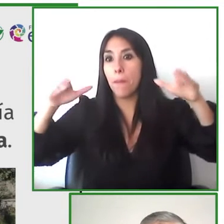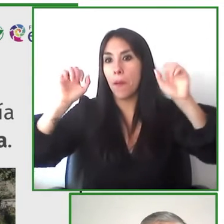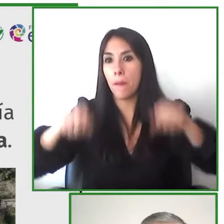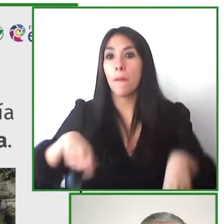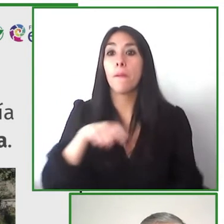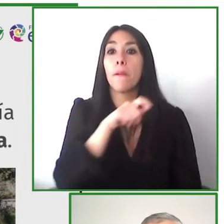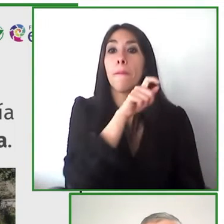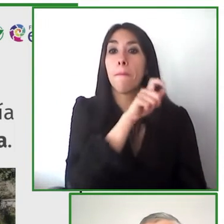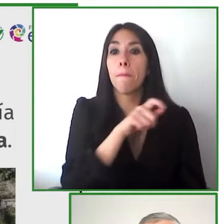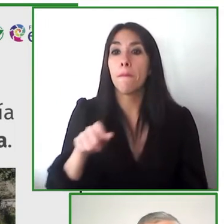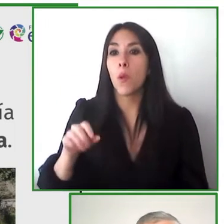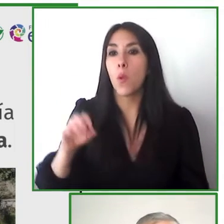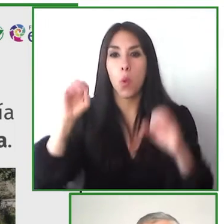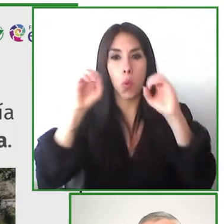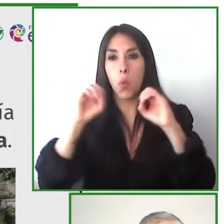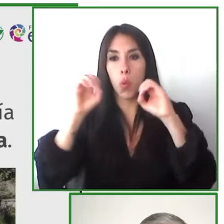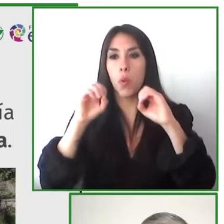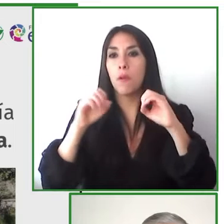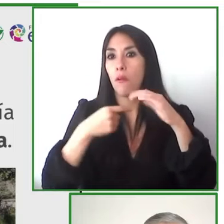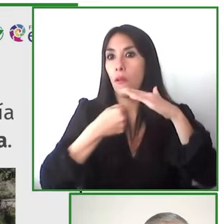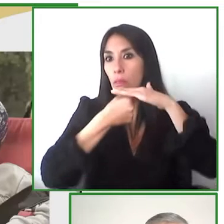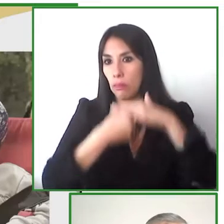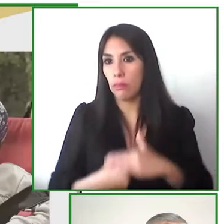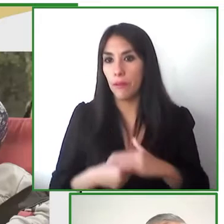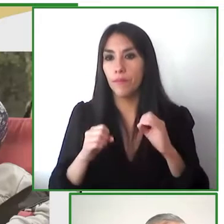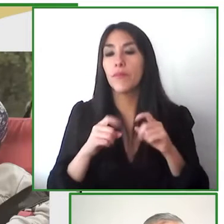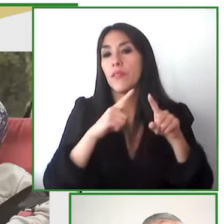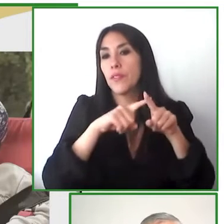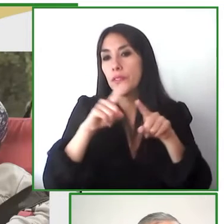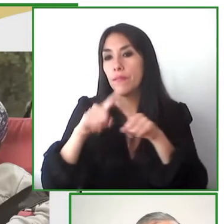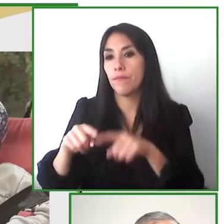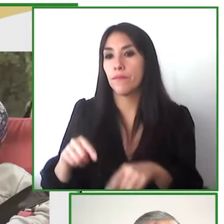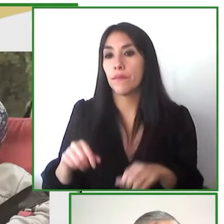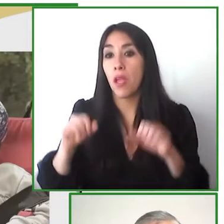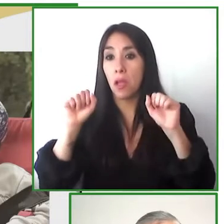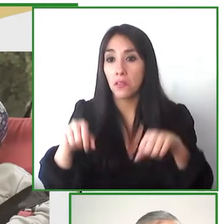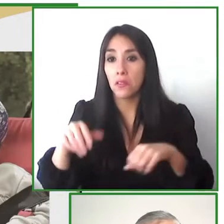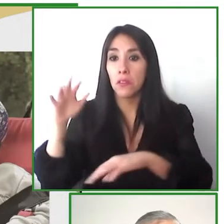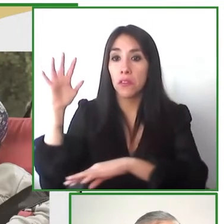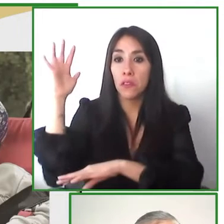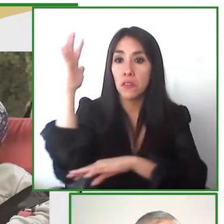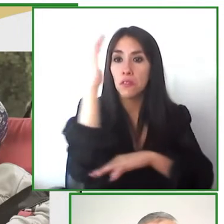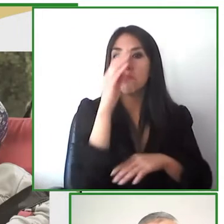more and more people with disabilities can enjoy nature it's an invite to co-create more